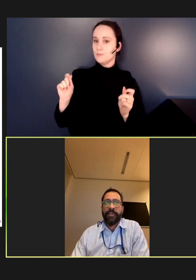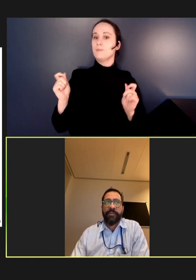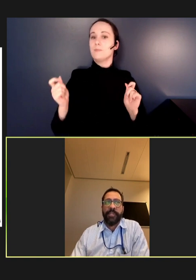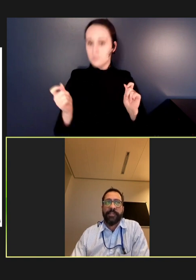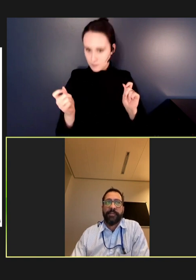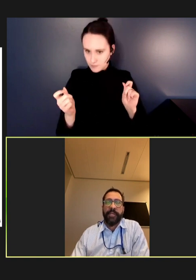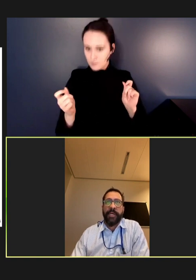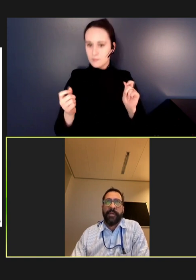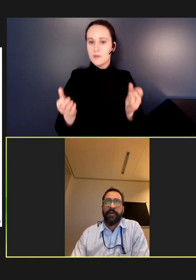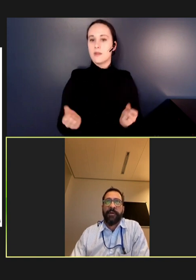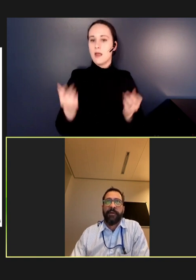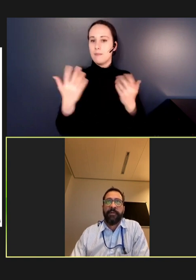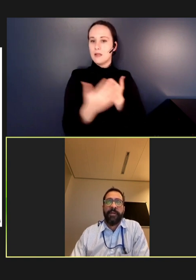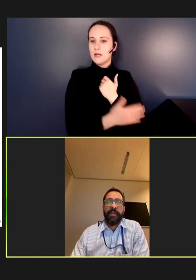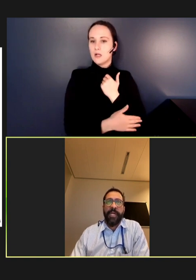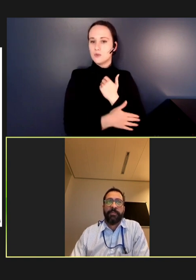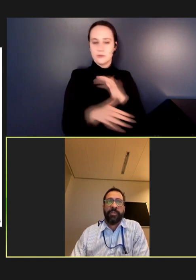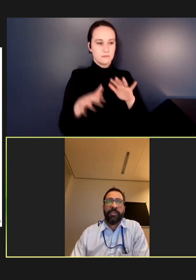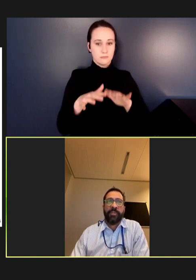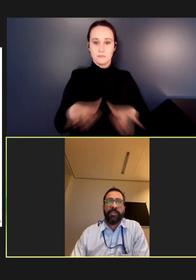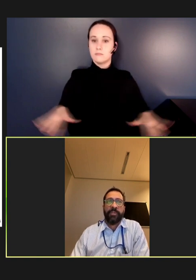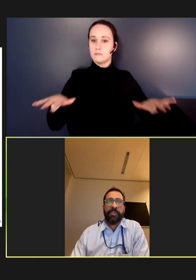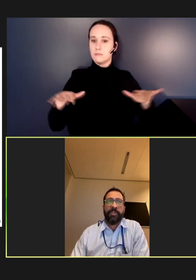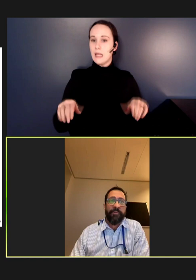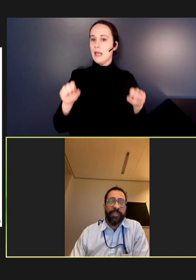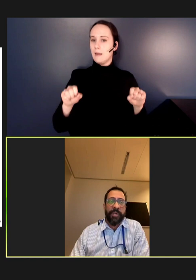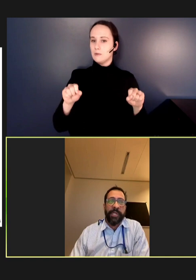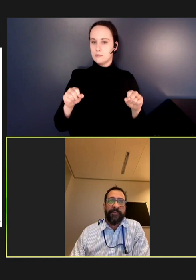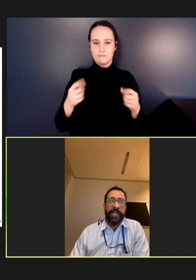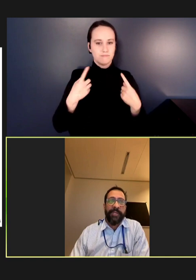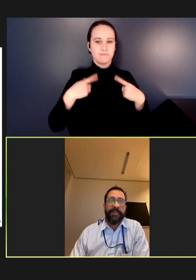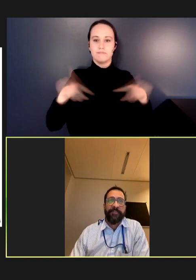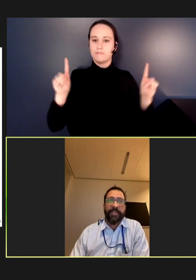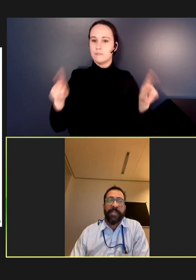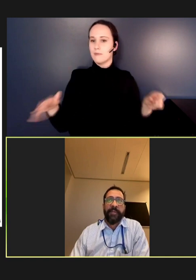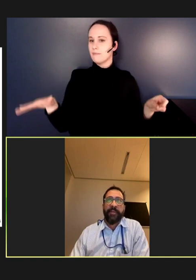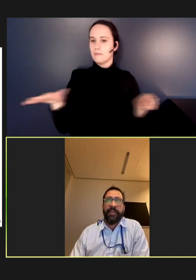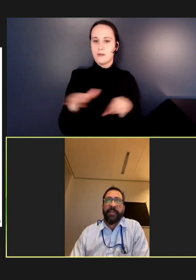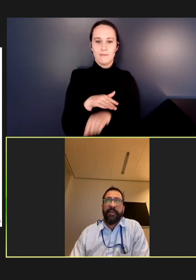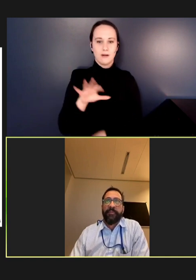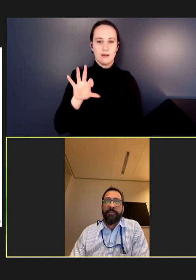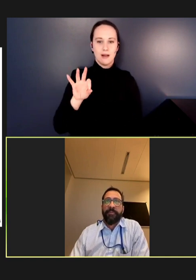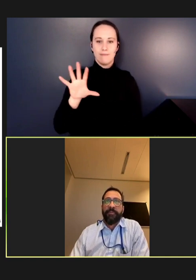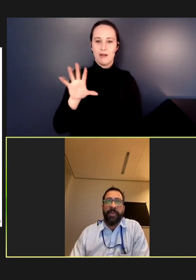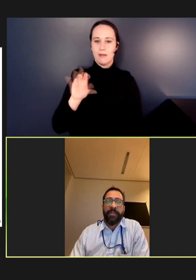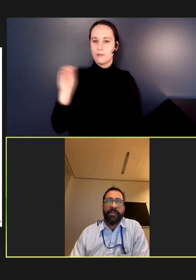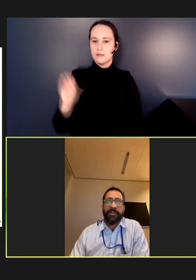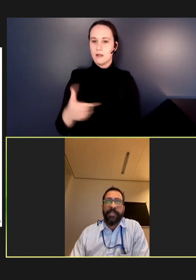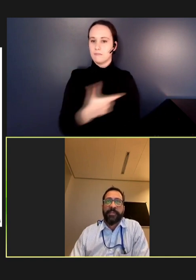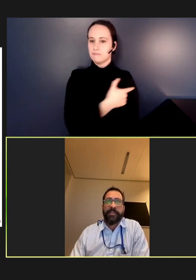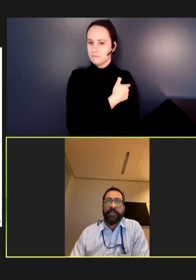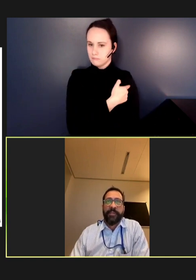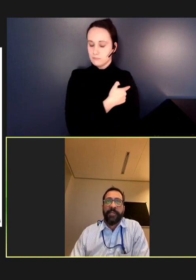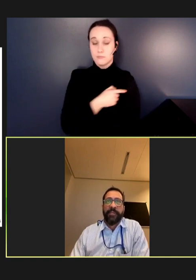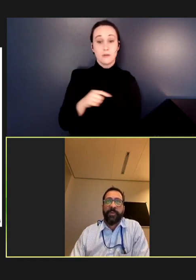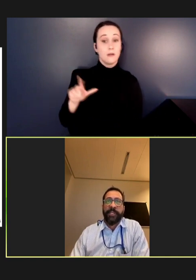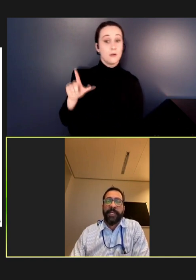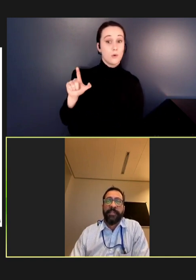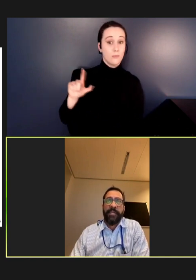countries that are able to achieve the coverage target of 95 percent from 21 countries in 2019,